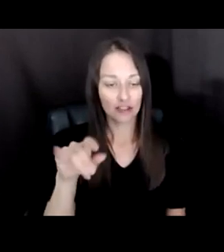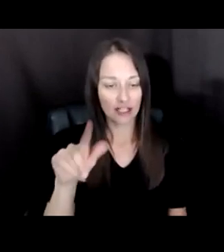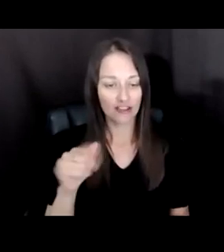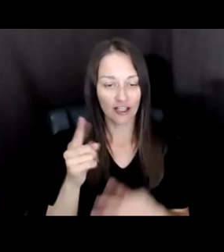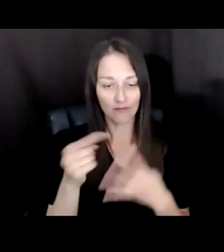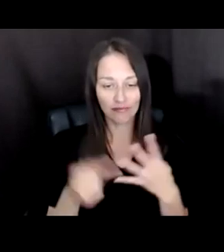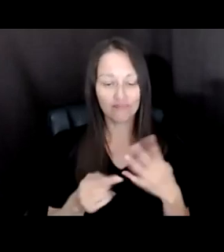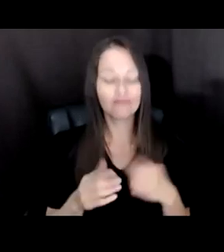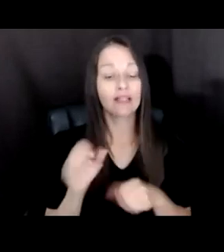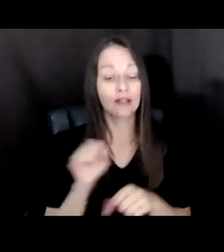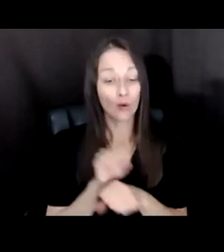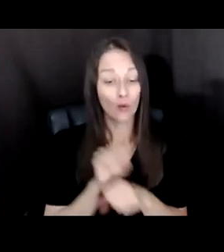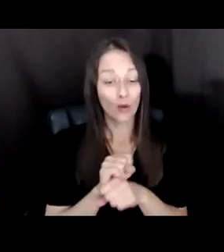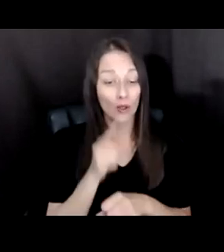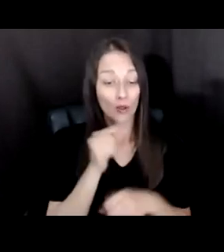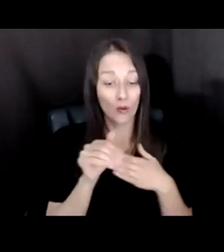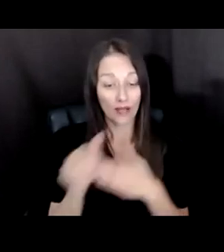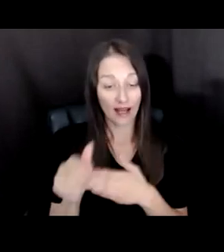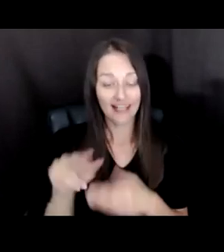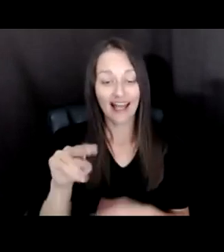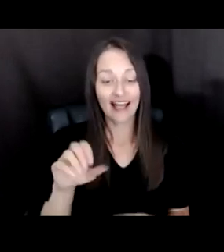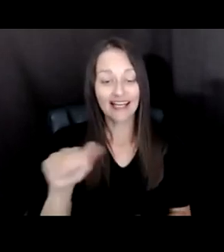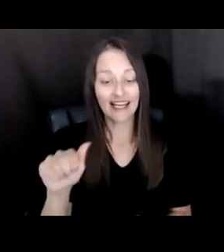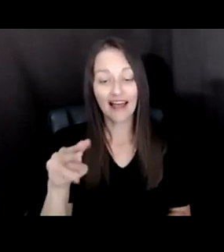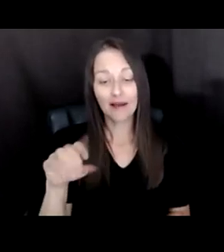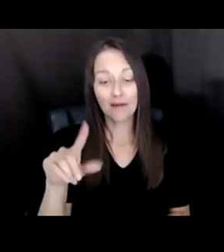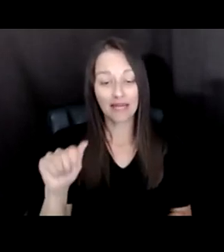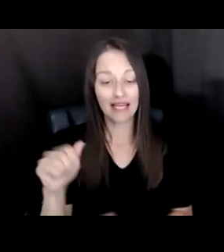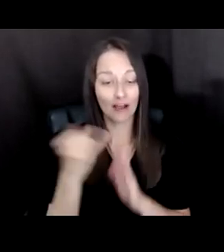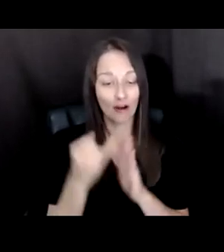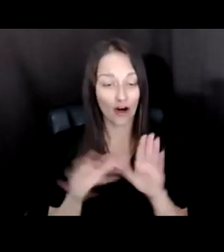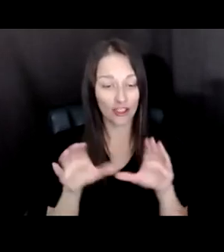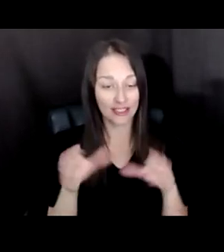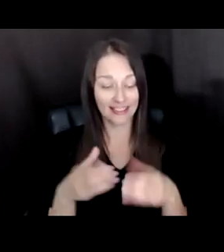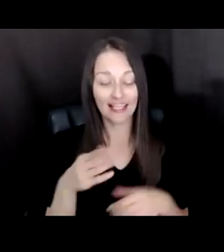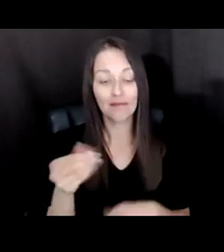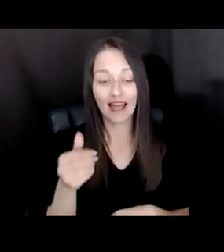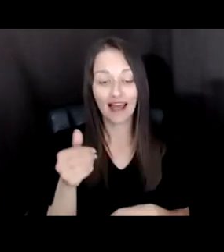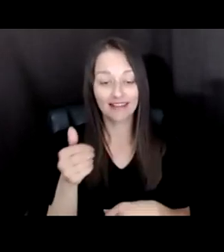WAY BY THE NEA MEDIA ARTS TEAM AND BY THE NEA'S DEPUTY DIRECTOR OF RESEARCH AND ANALYSIS PATRICIA